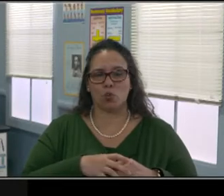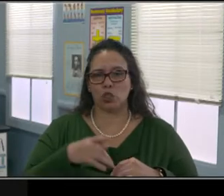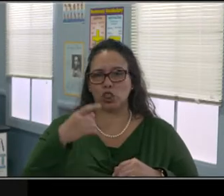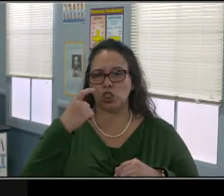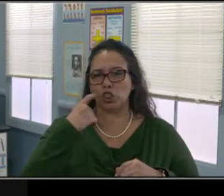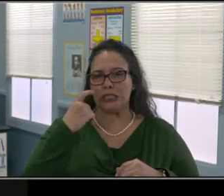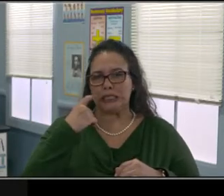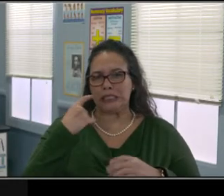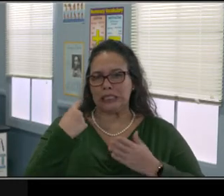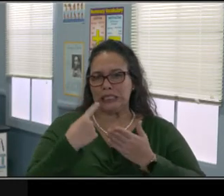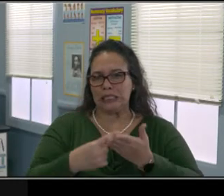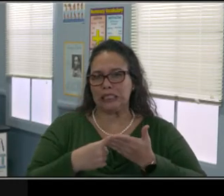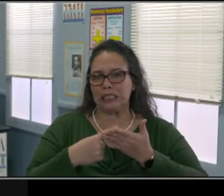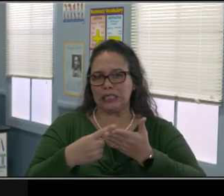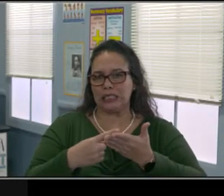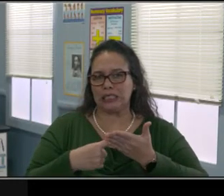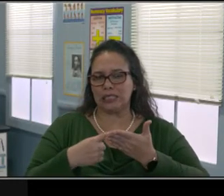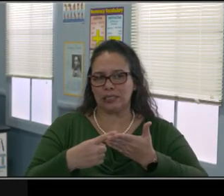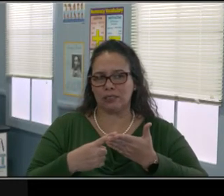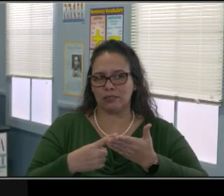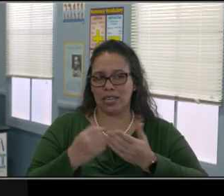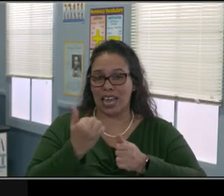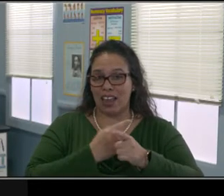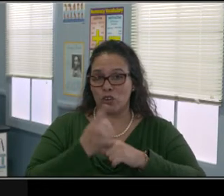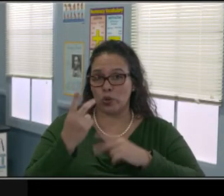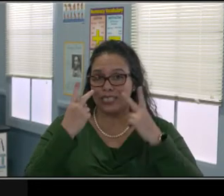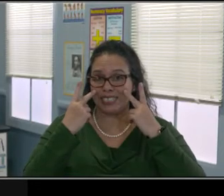and I will show my presentation and we'll go from there.